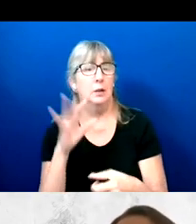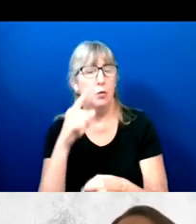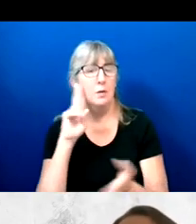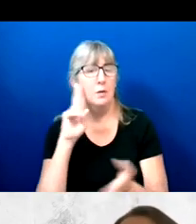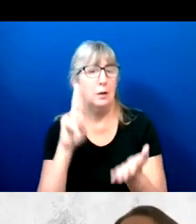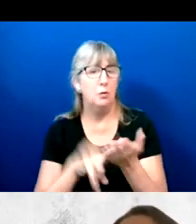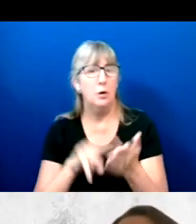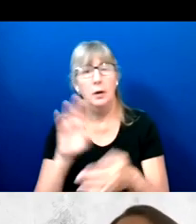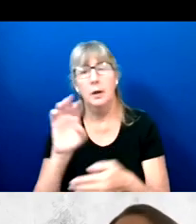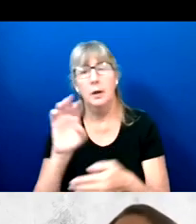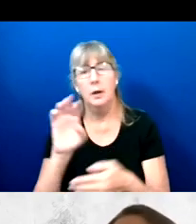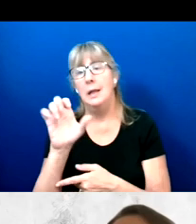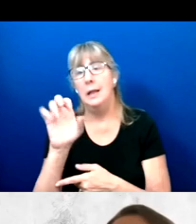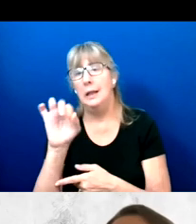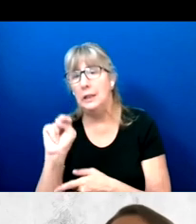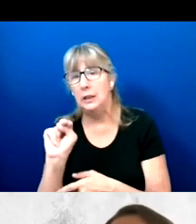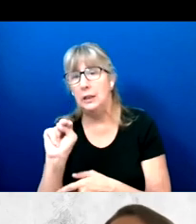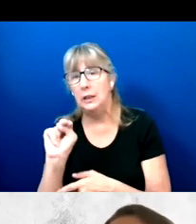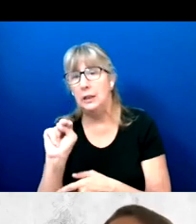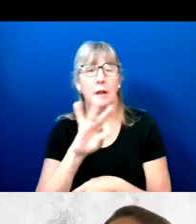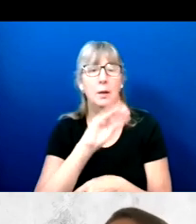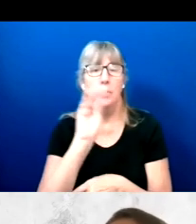49% to be precise.